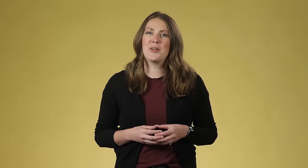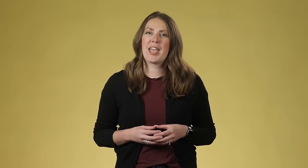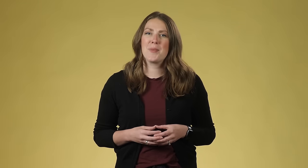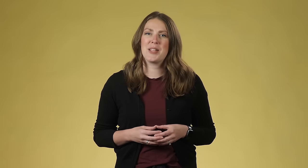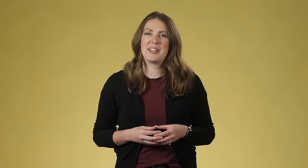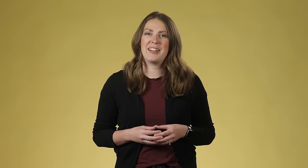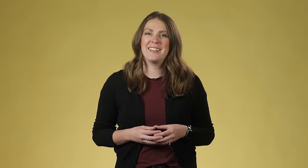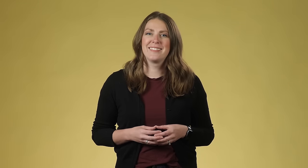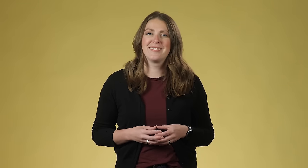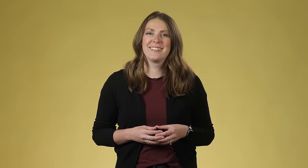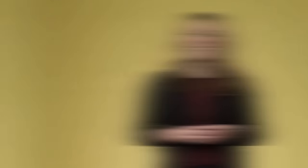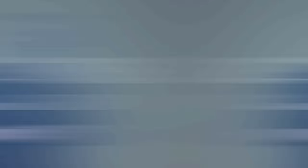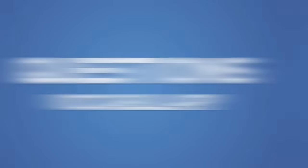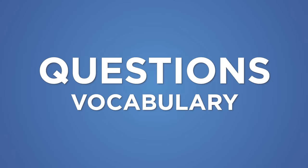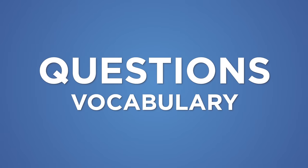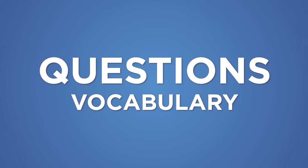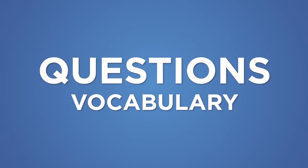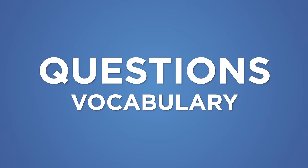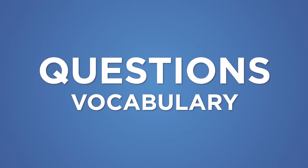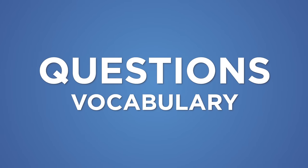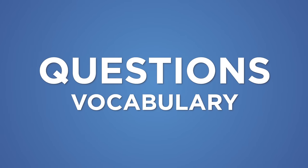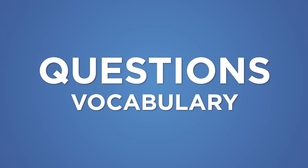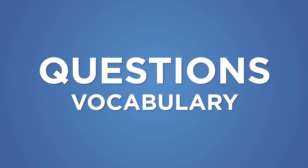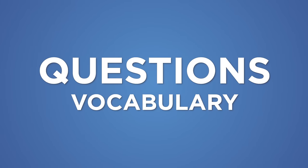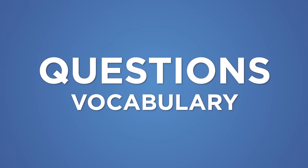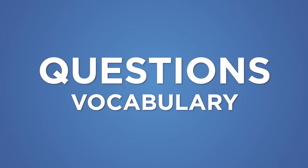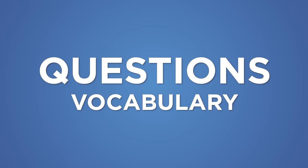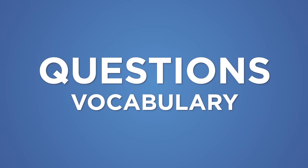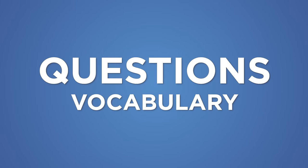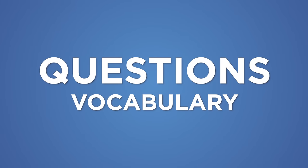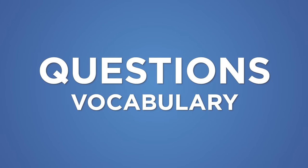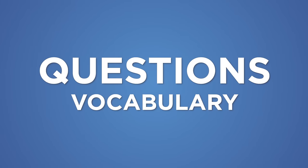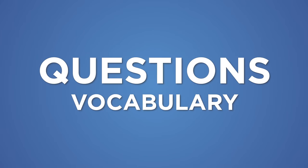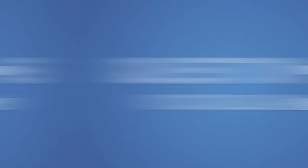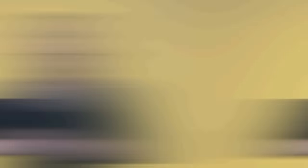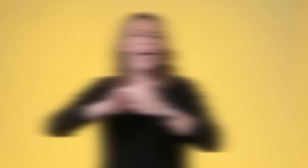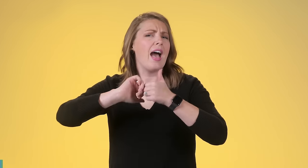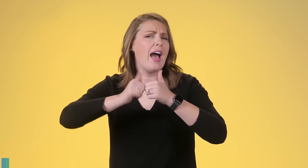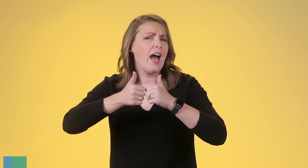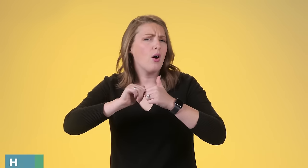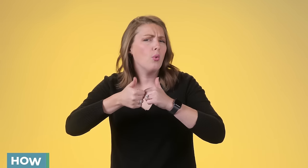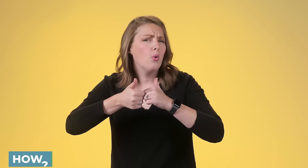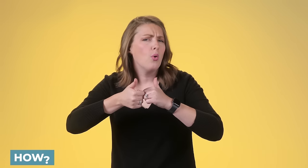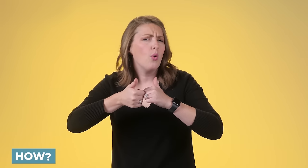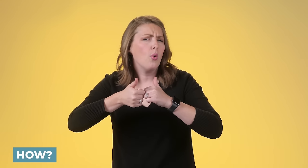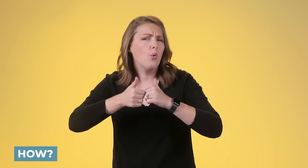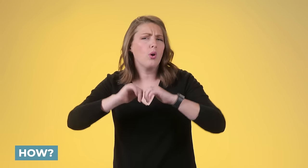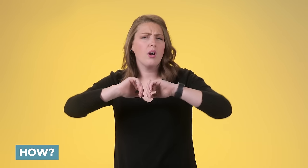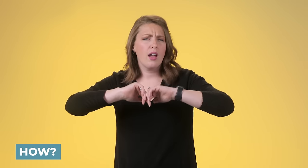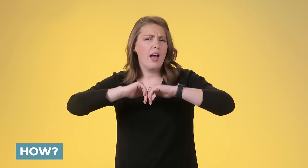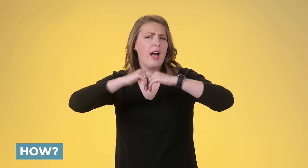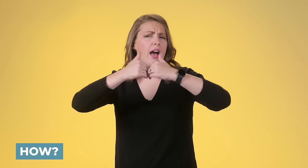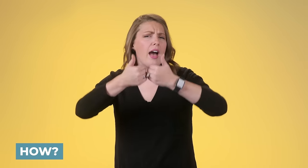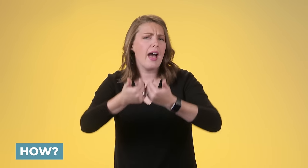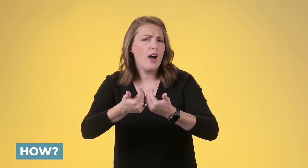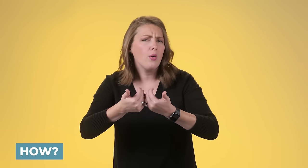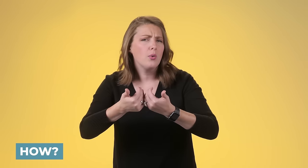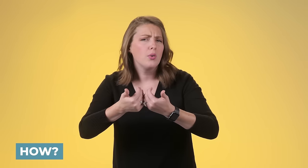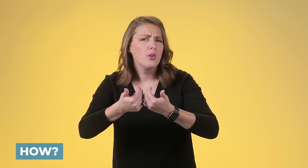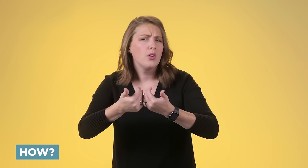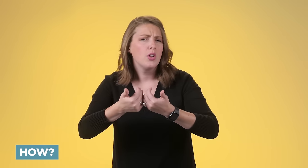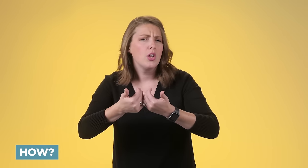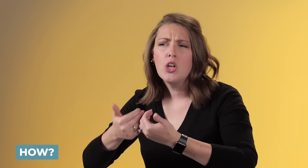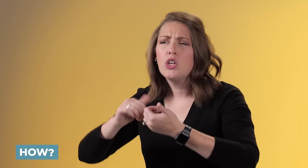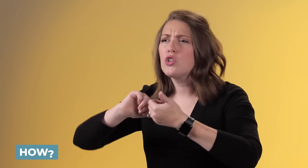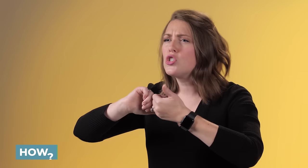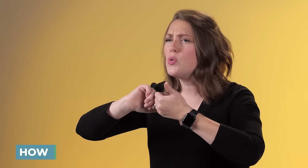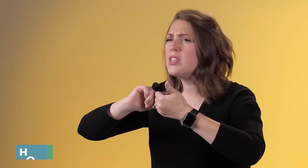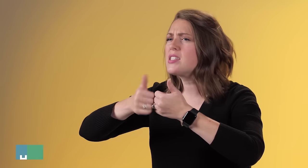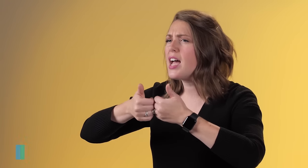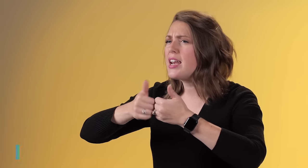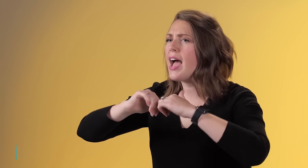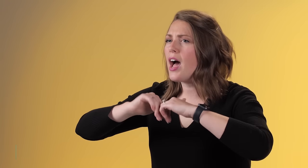where', your index finger is searching like a compass, where's north, 'where'. 'You,